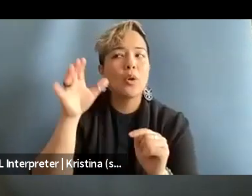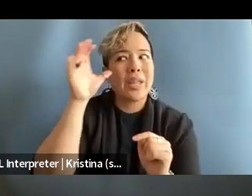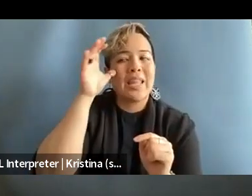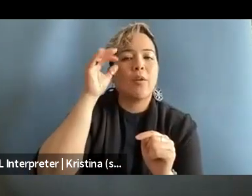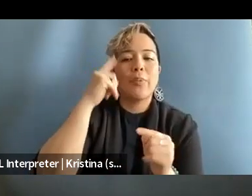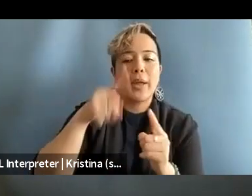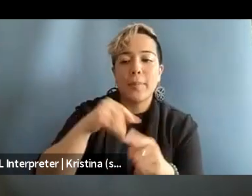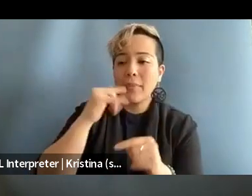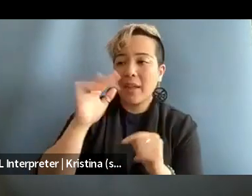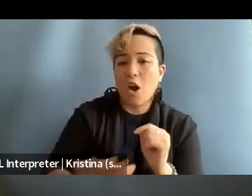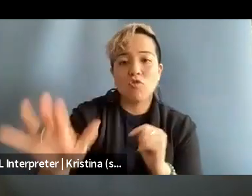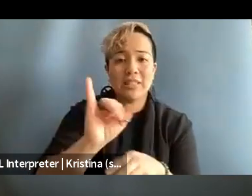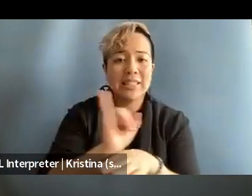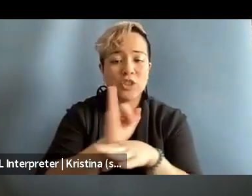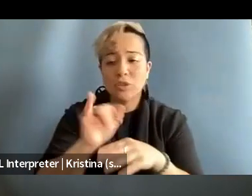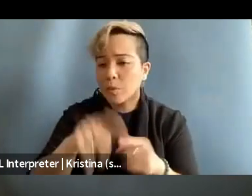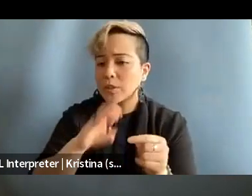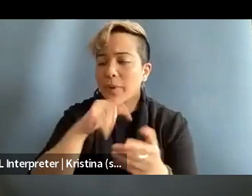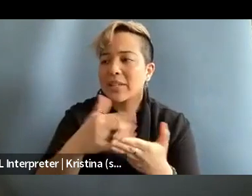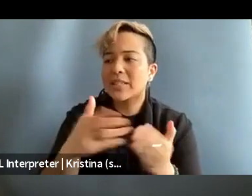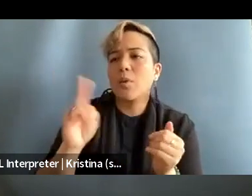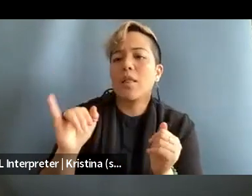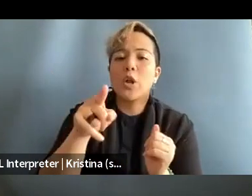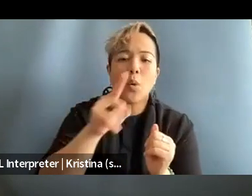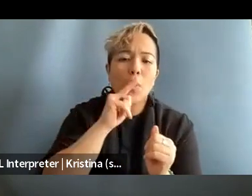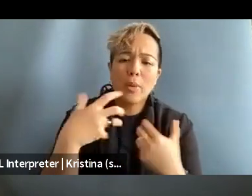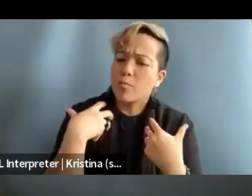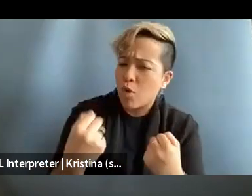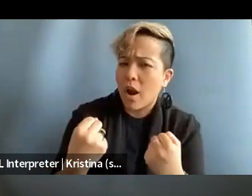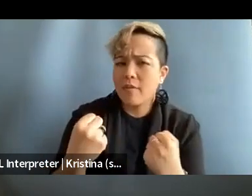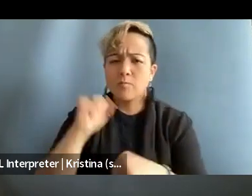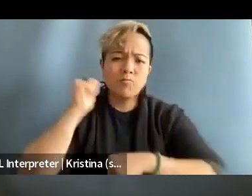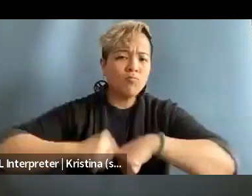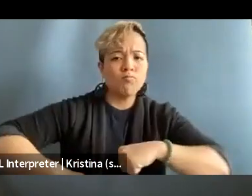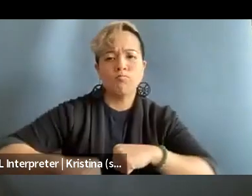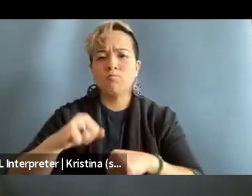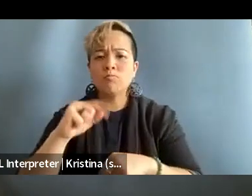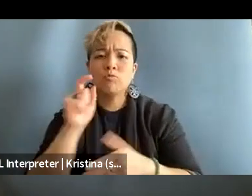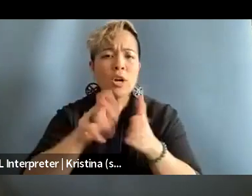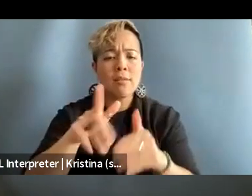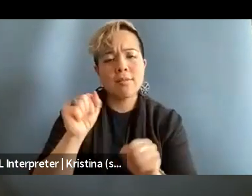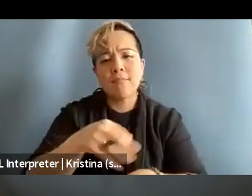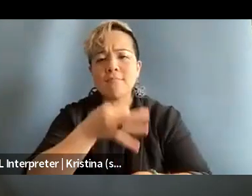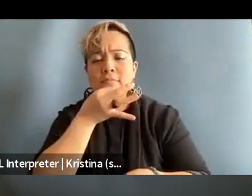across the industry it's supposed to be this thing where like you're the brave, stoic journalist and not only should you not be talking